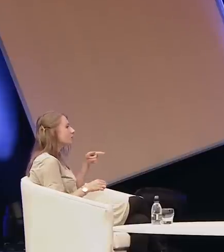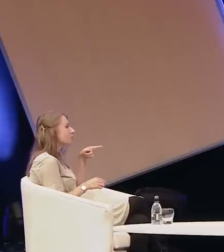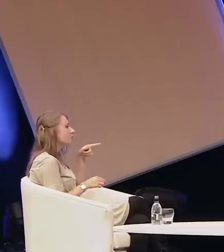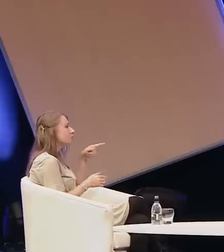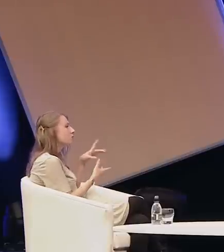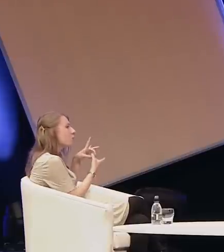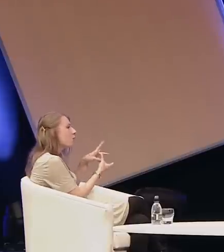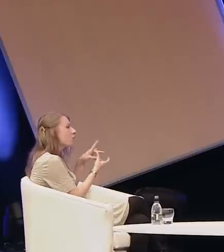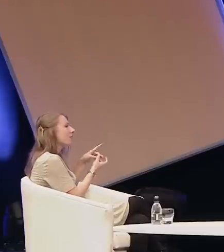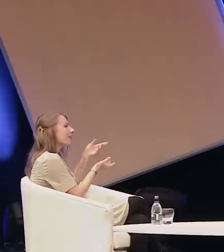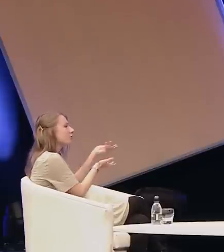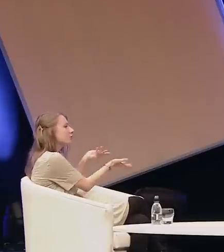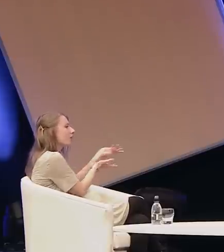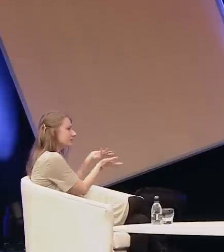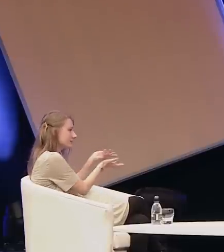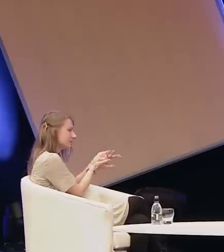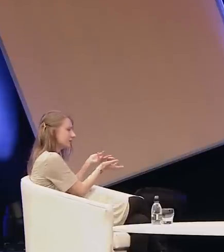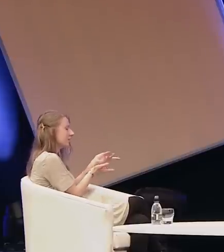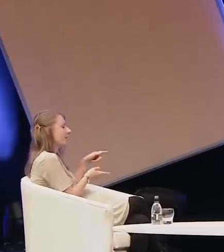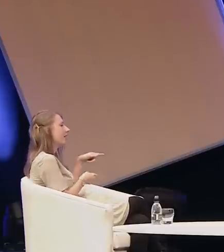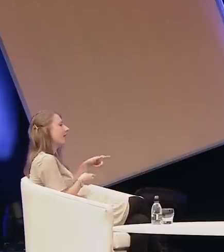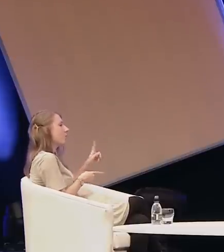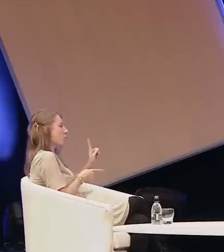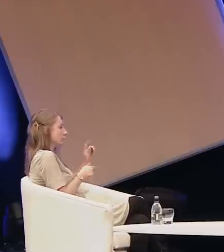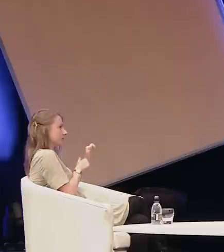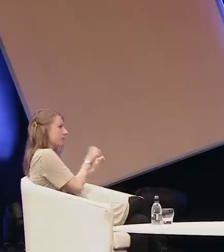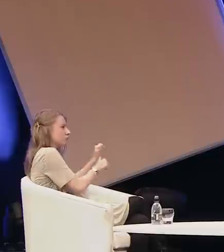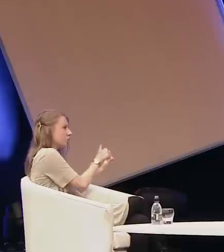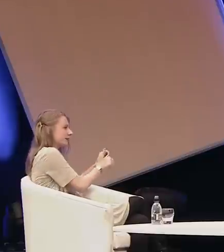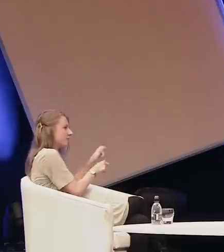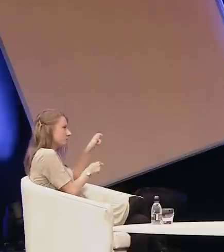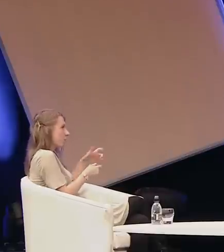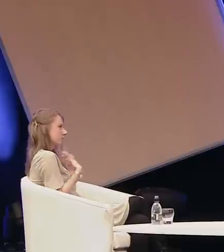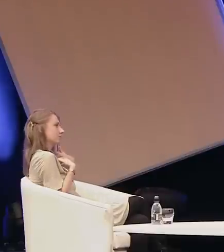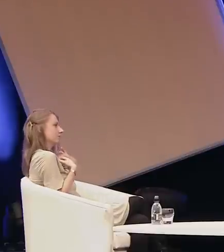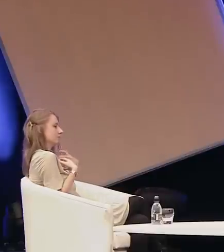consultants and what is the process for someone interested in being more inclusive?"